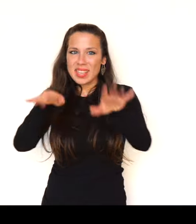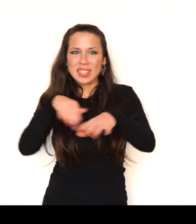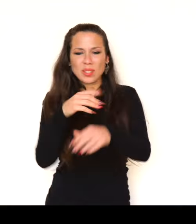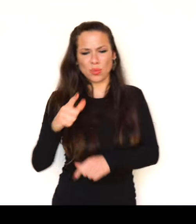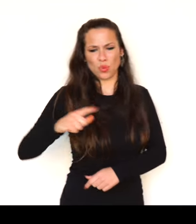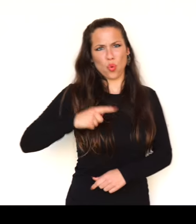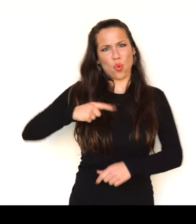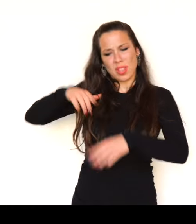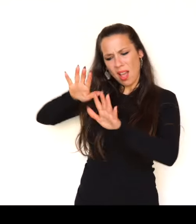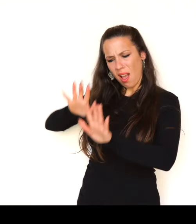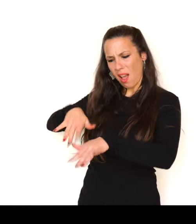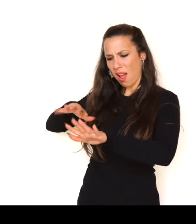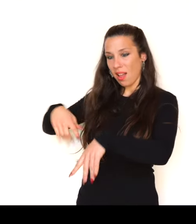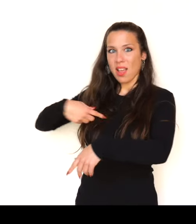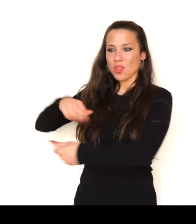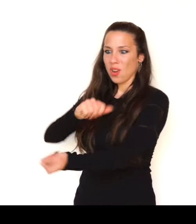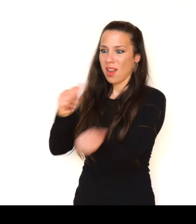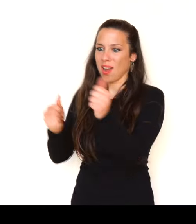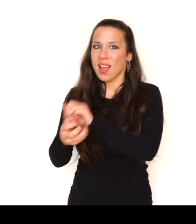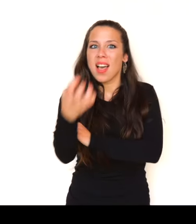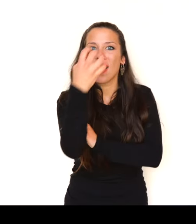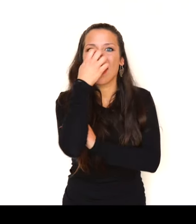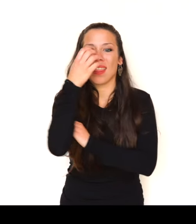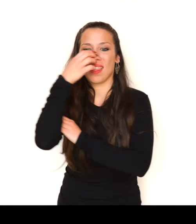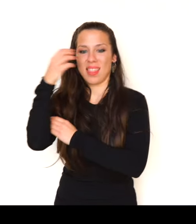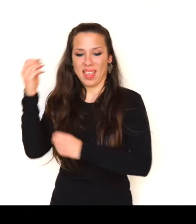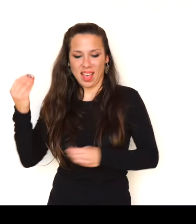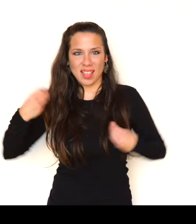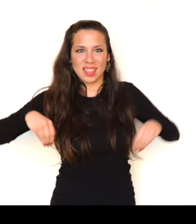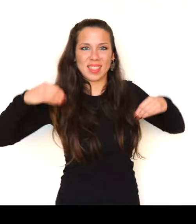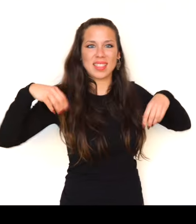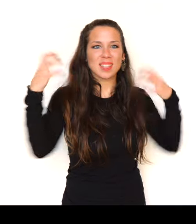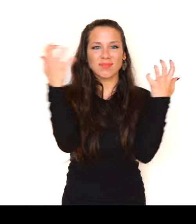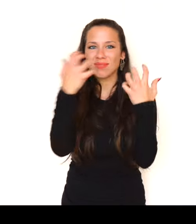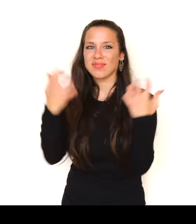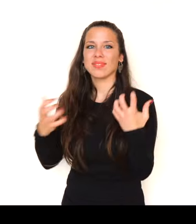From soldiers I would make clowns